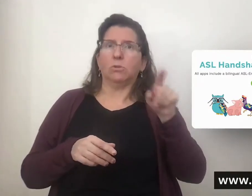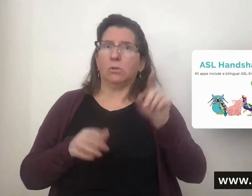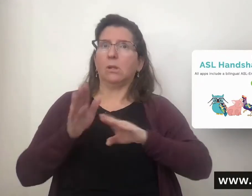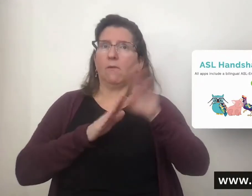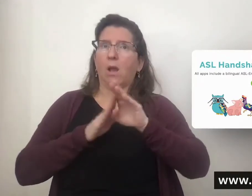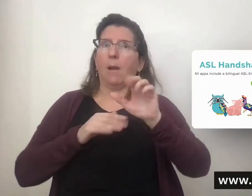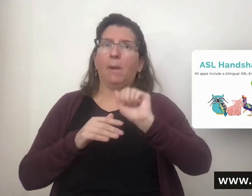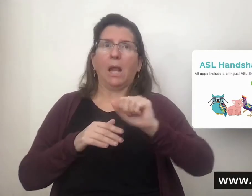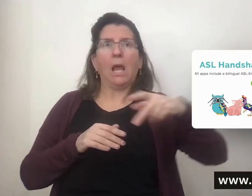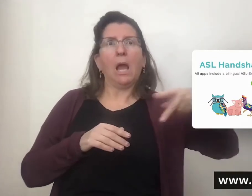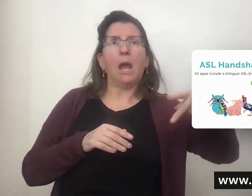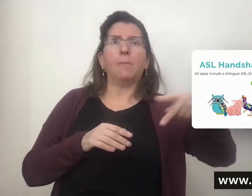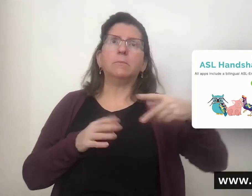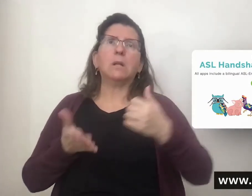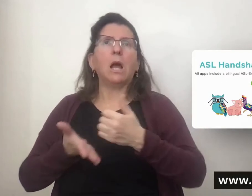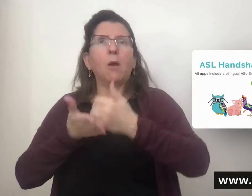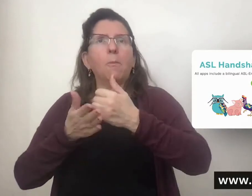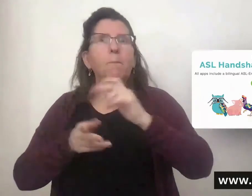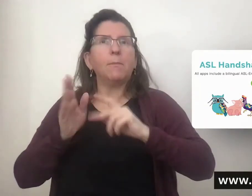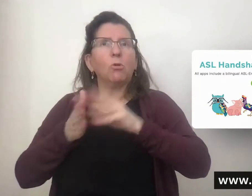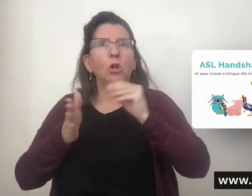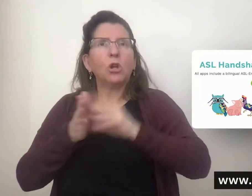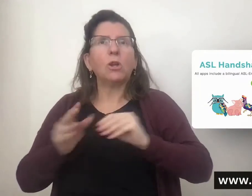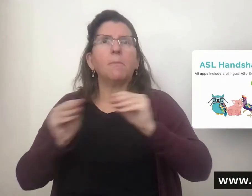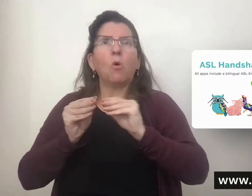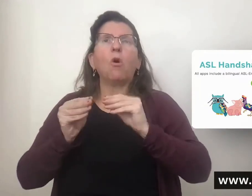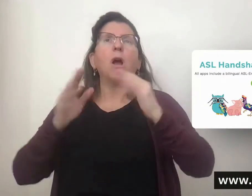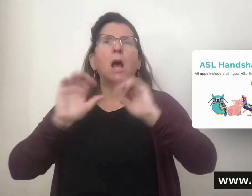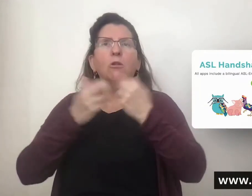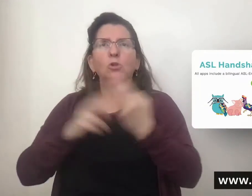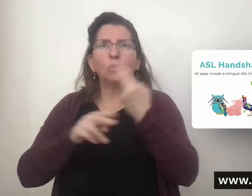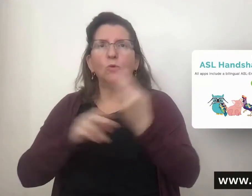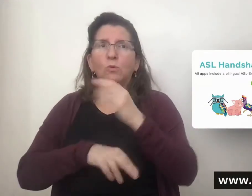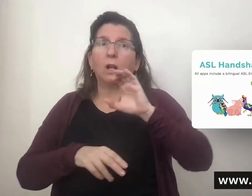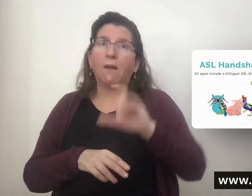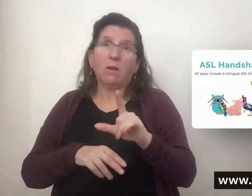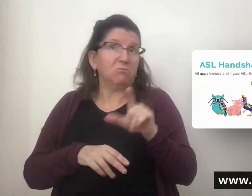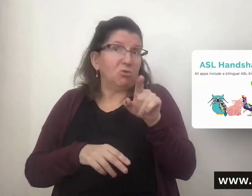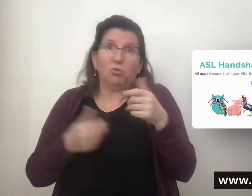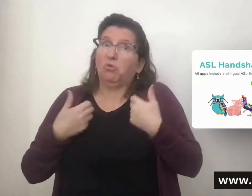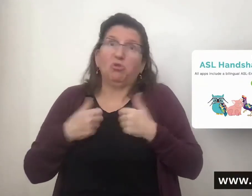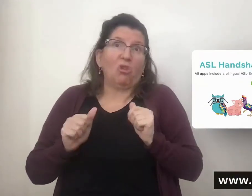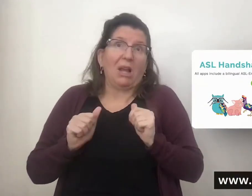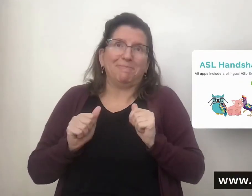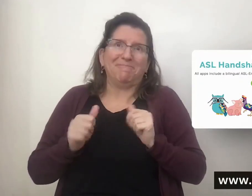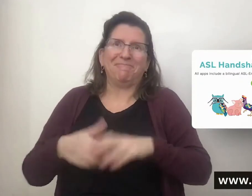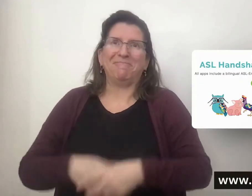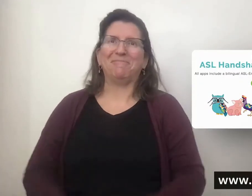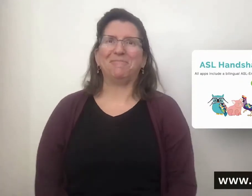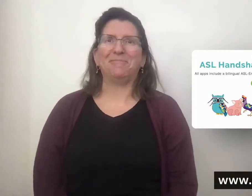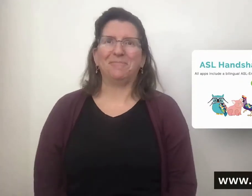This is work that she's been doing to help students learn how to use ASL classifiers and handshapes.